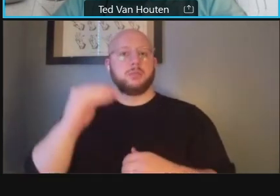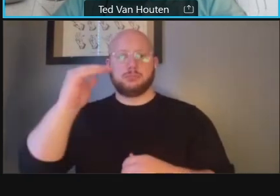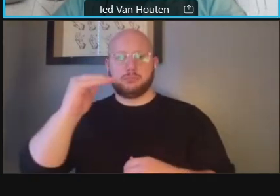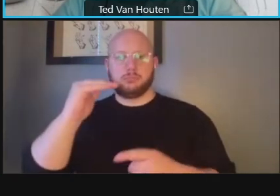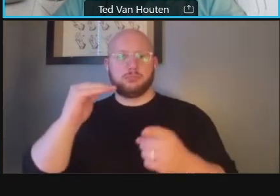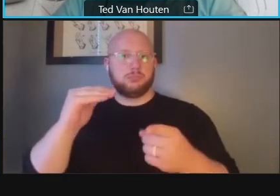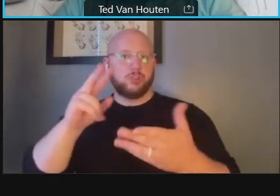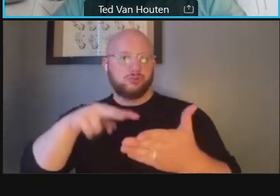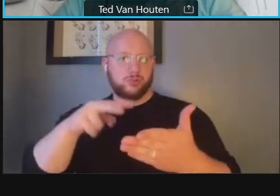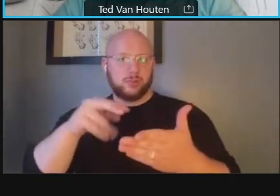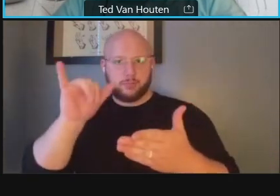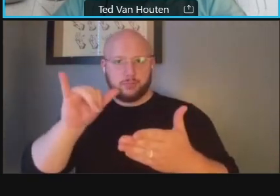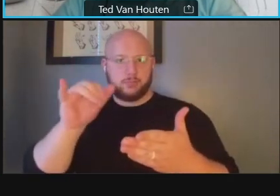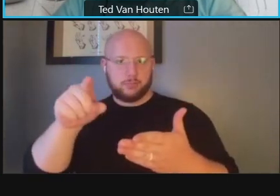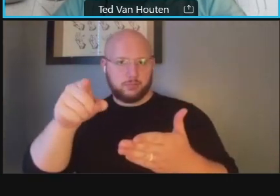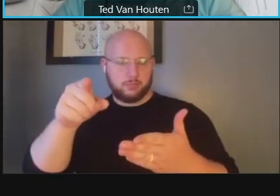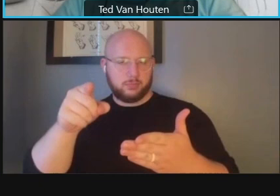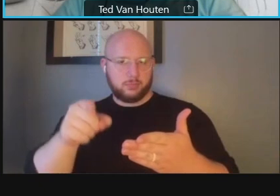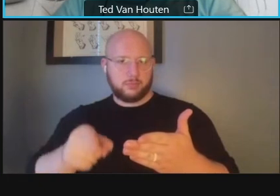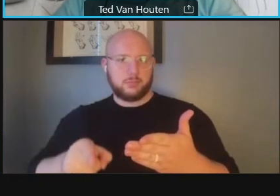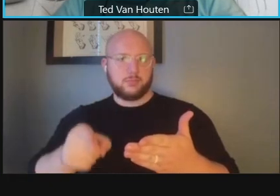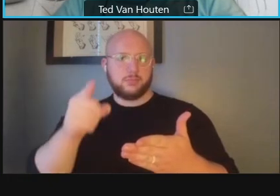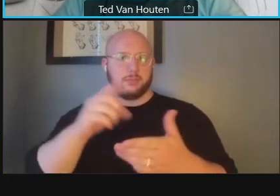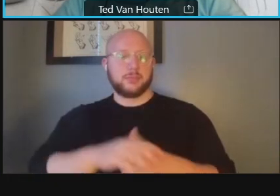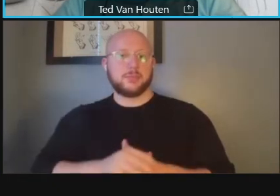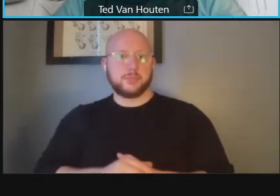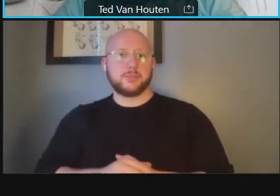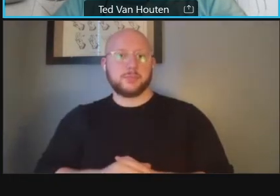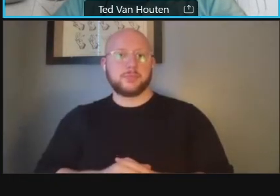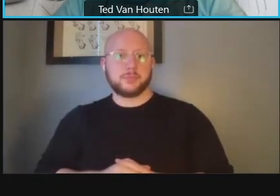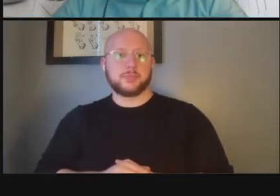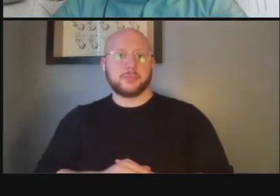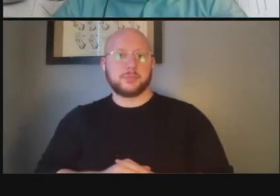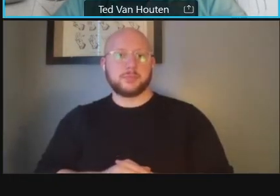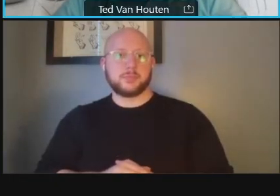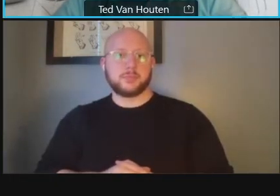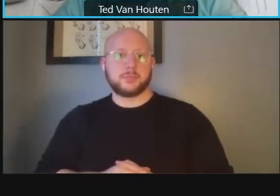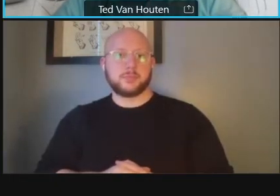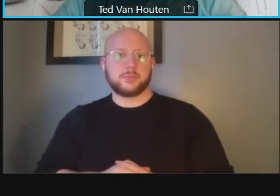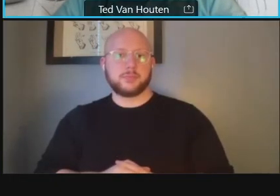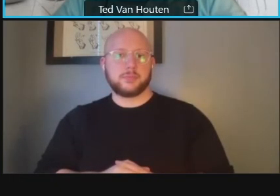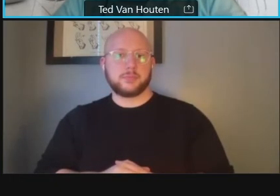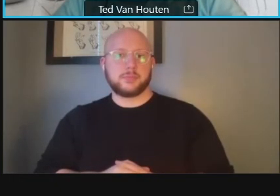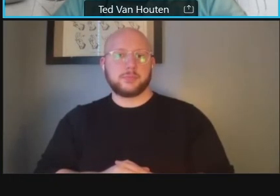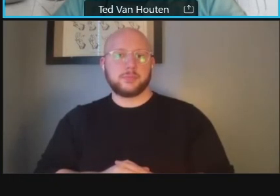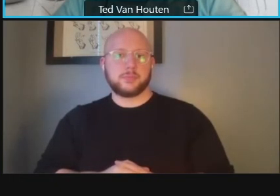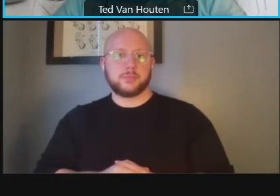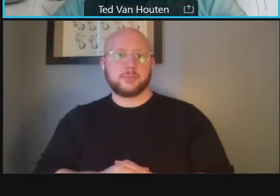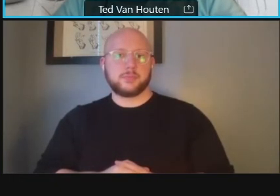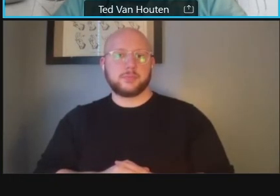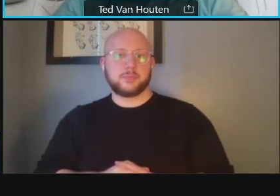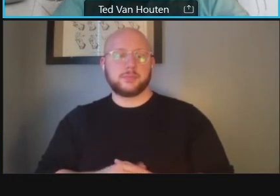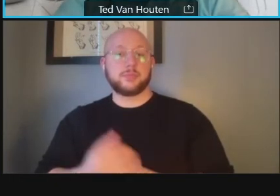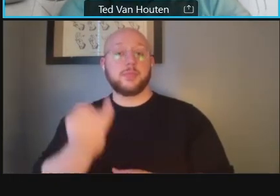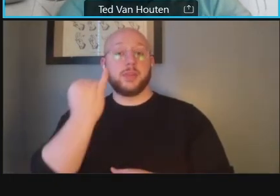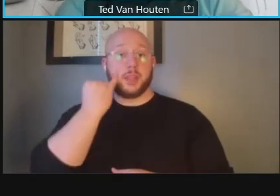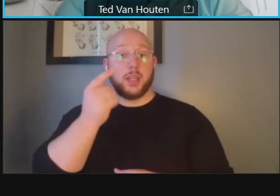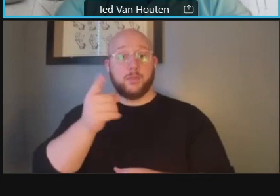you can send comments through the title vi forum to document those um and if you go to this link